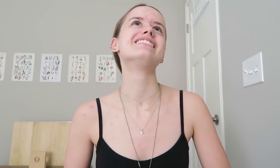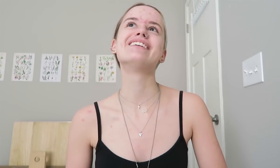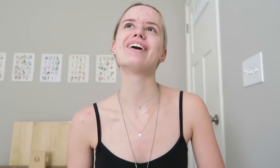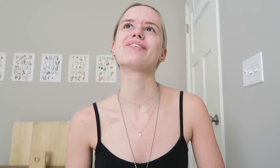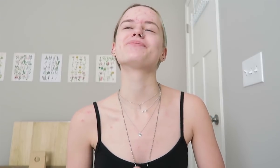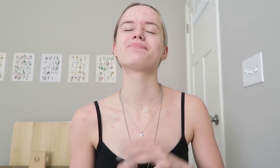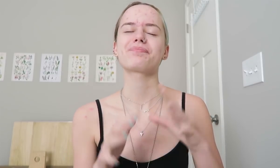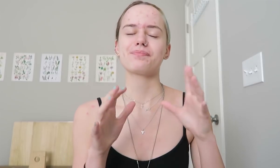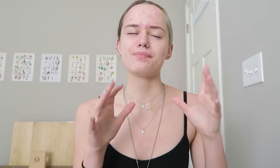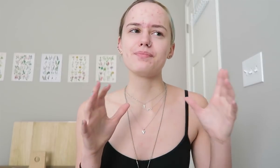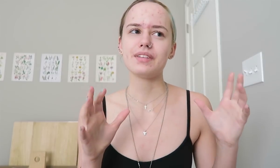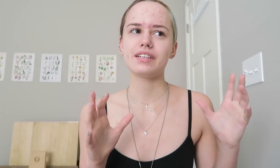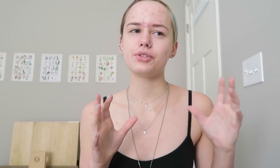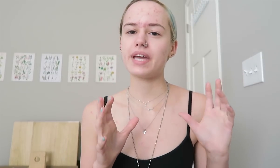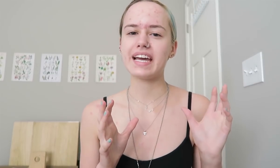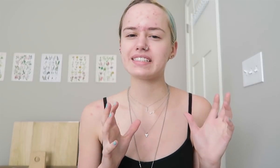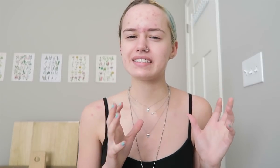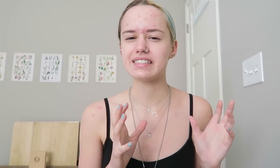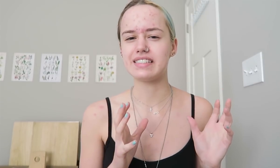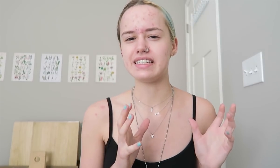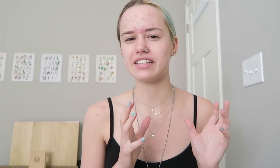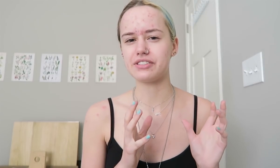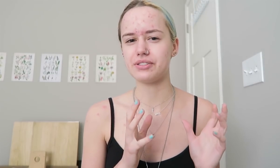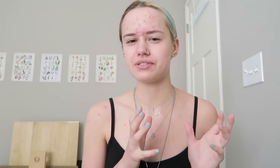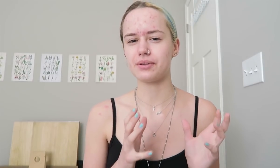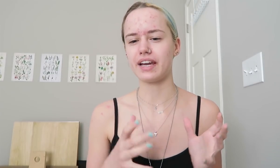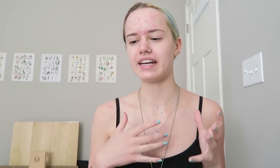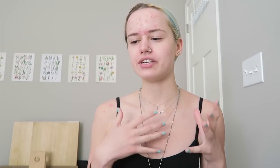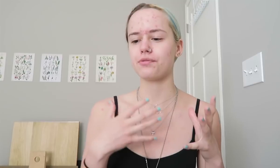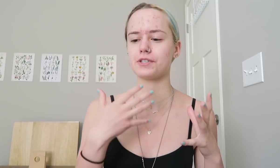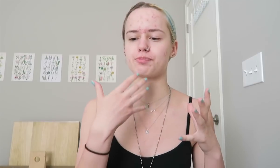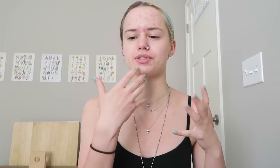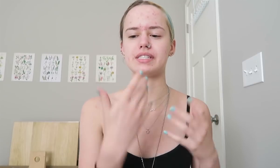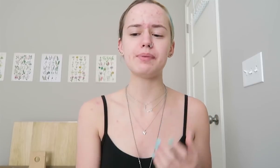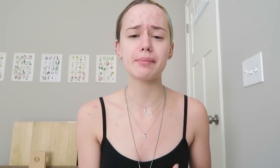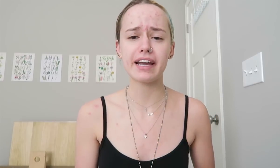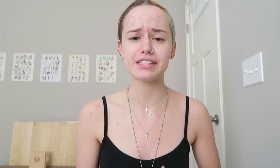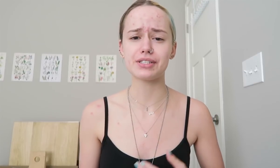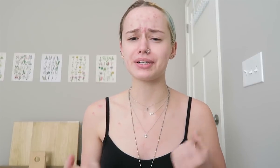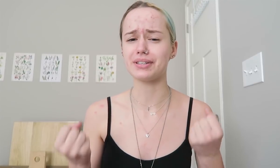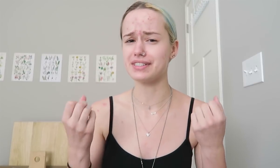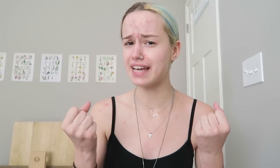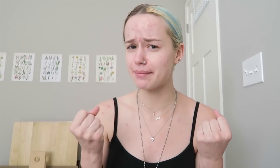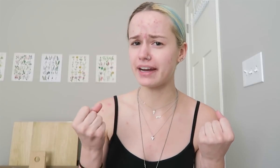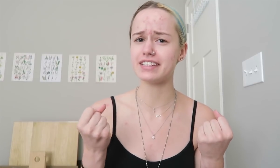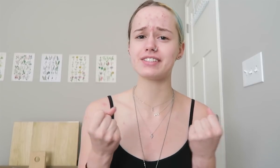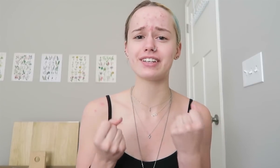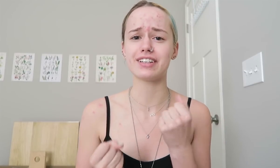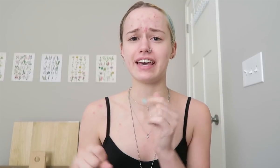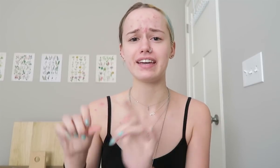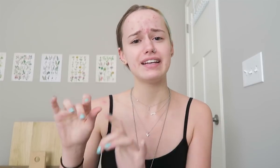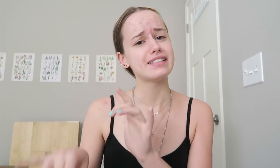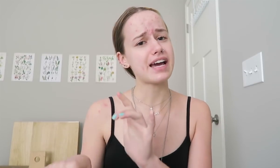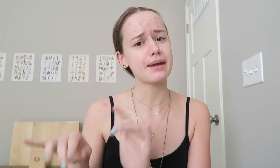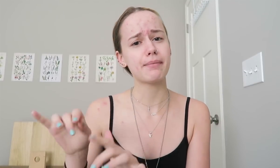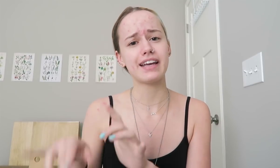So. You can't see the other students so, like, I didn't know if I was supposed to speak my answer, or sign my answer, or like type my answer